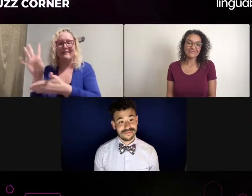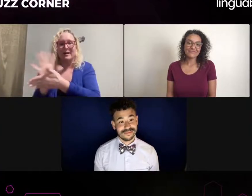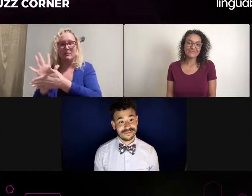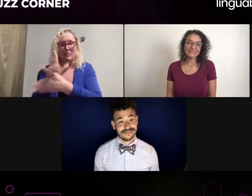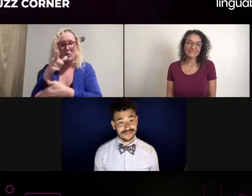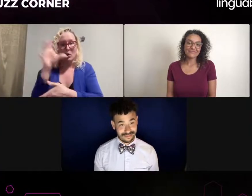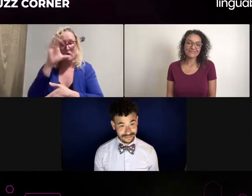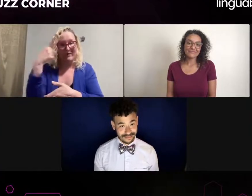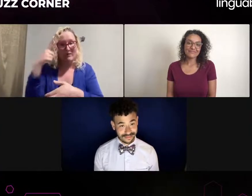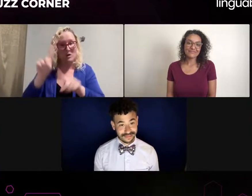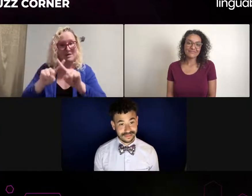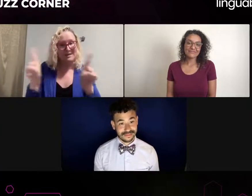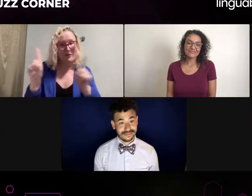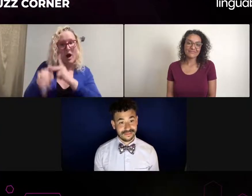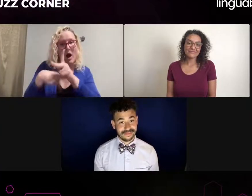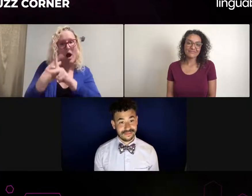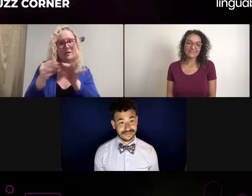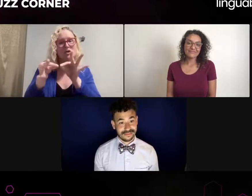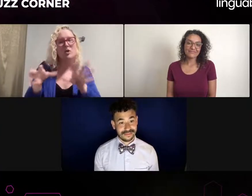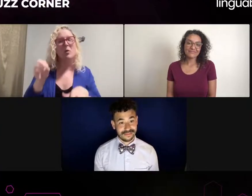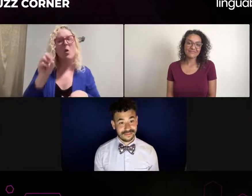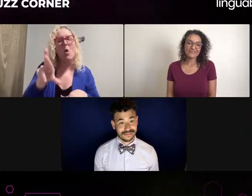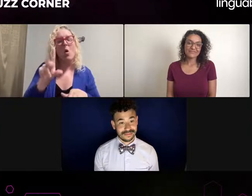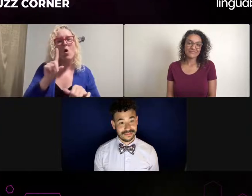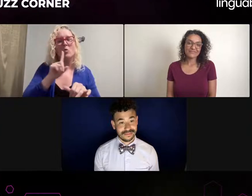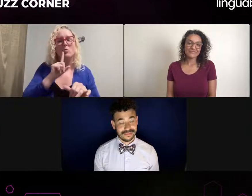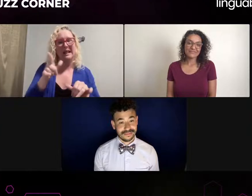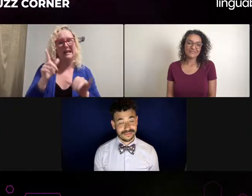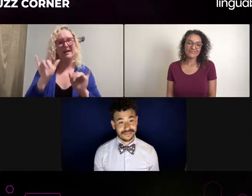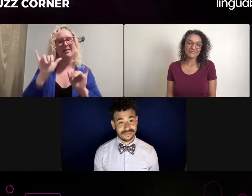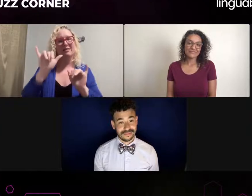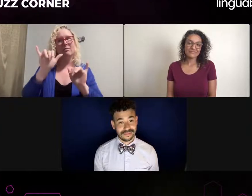Can you expand a little bit more about how you are